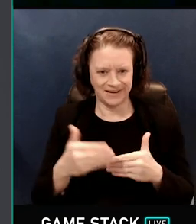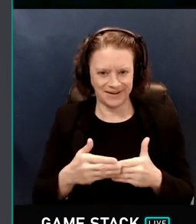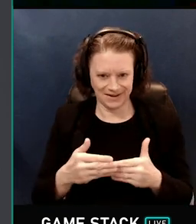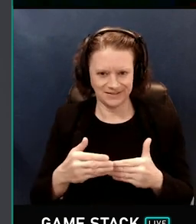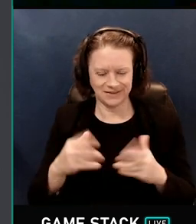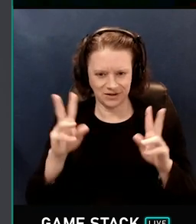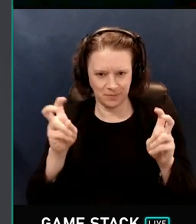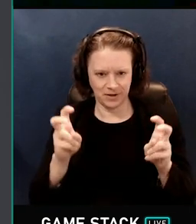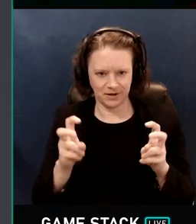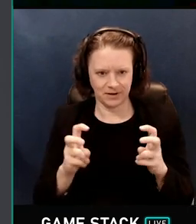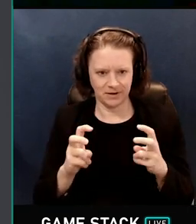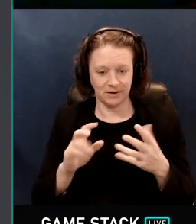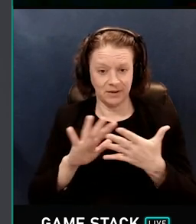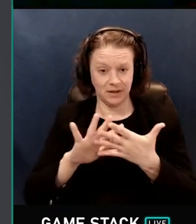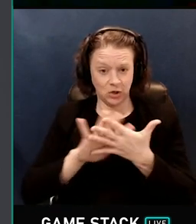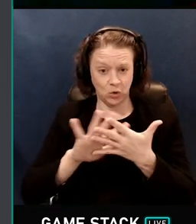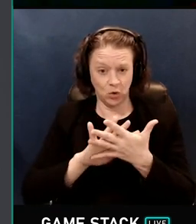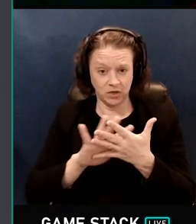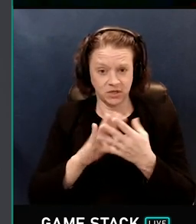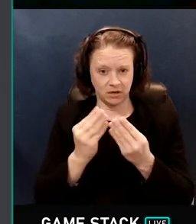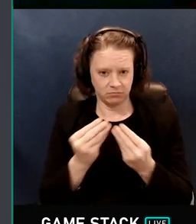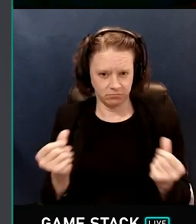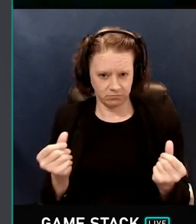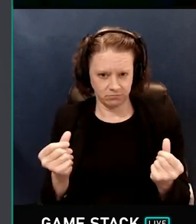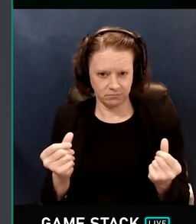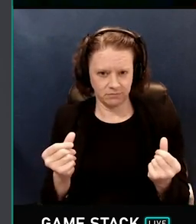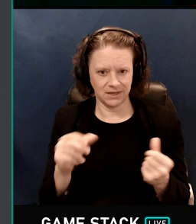Denoising is an umbrella term for a family of